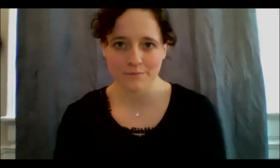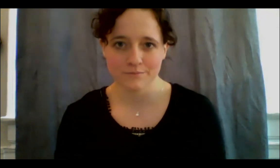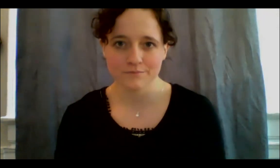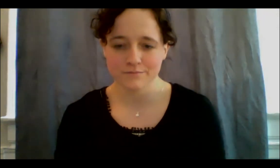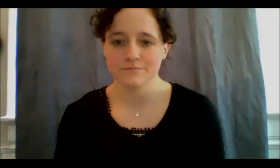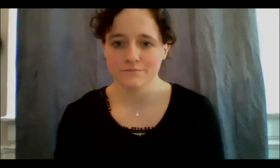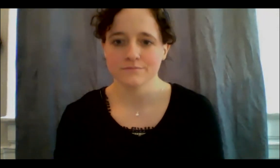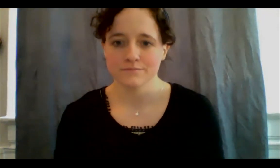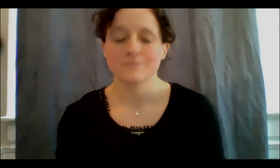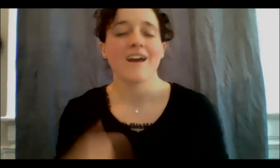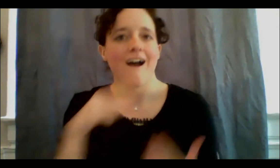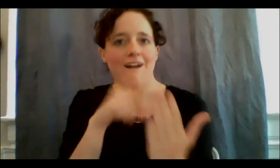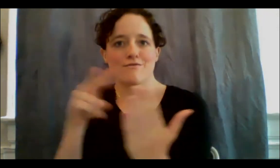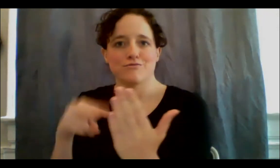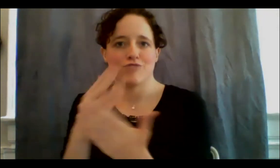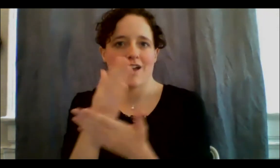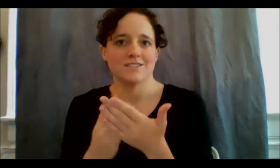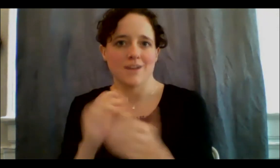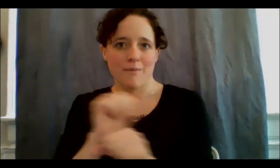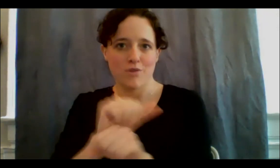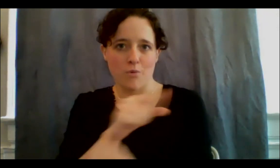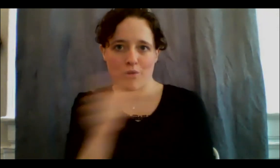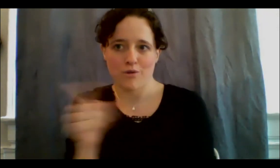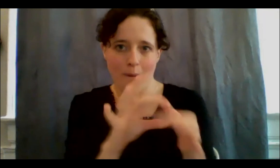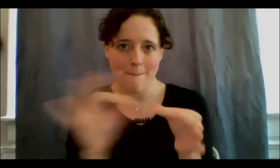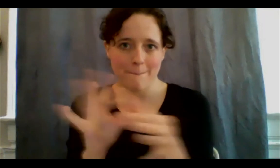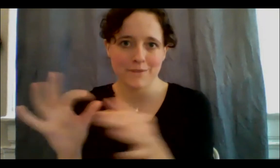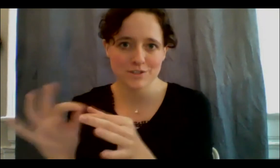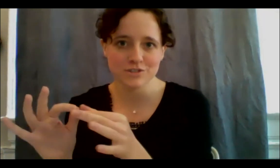some of the works that you have online and you all are very in-line with the